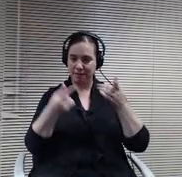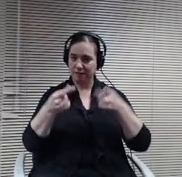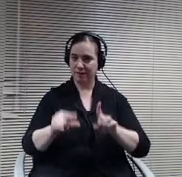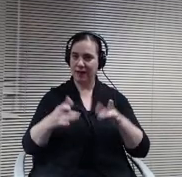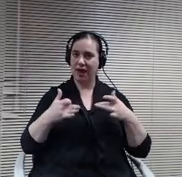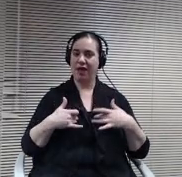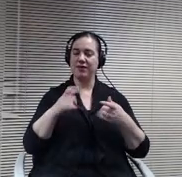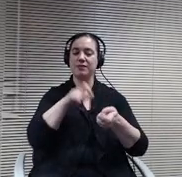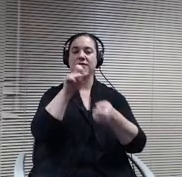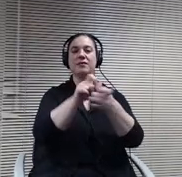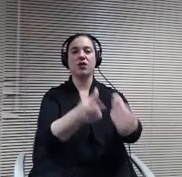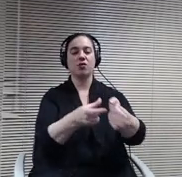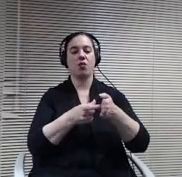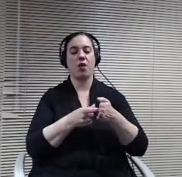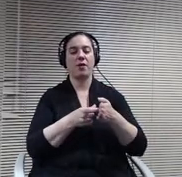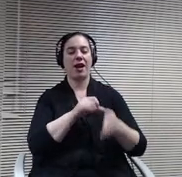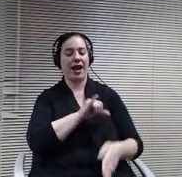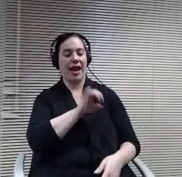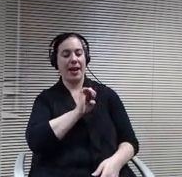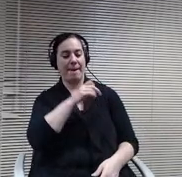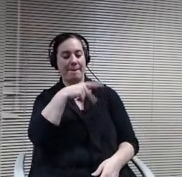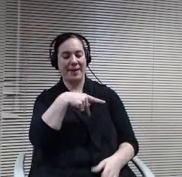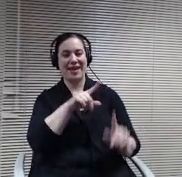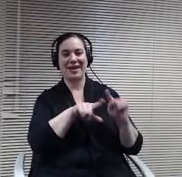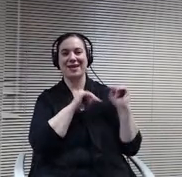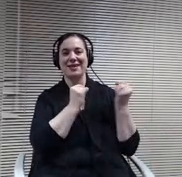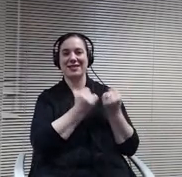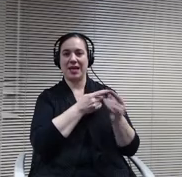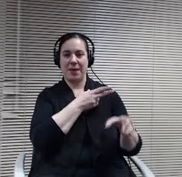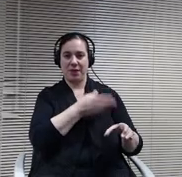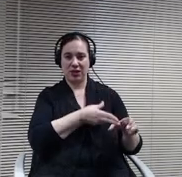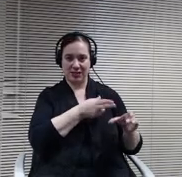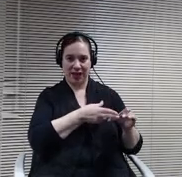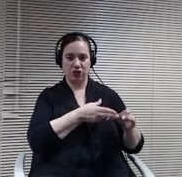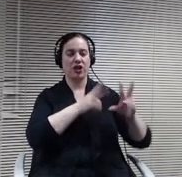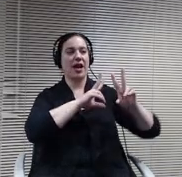an IEP team participation assessment, creation of measurable postsecondary goals.